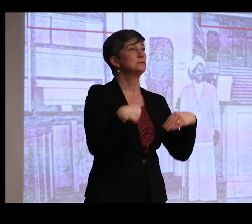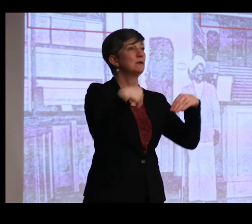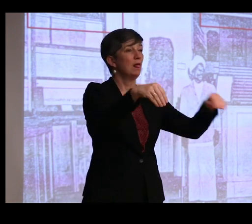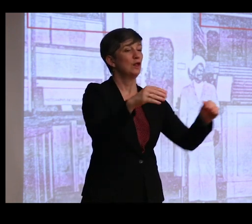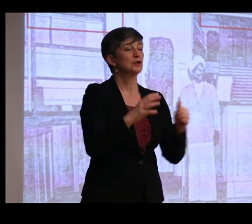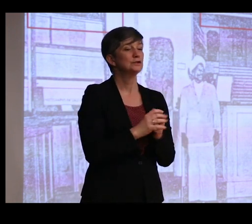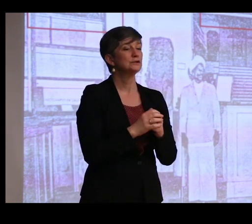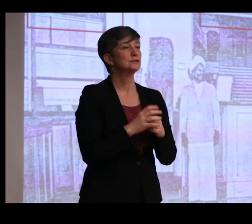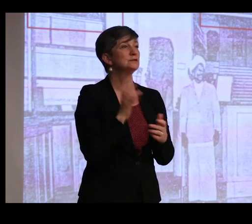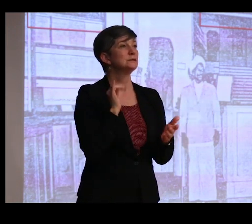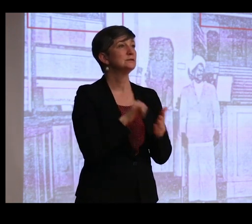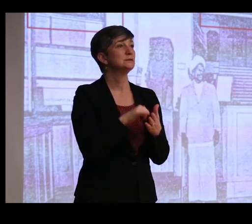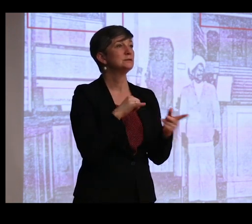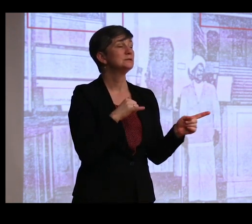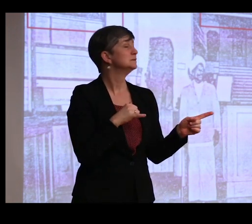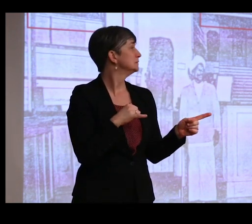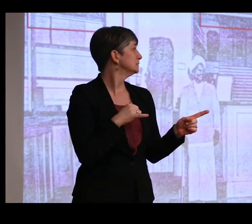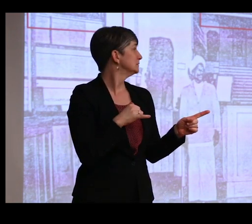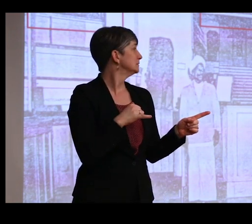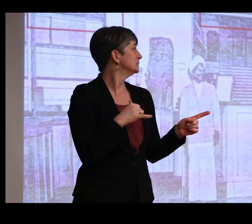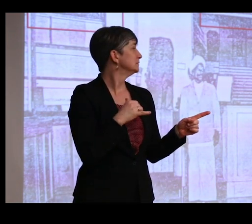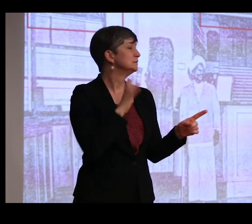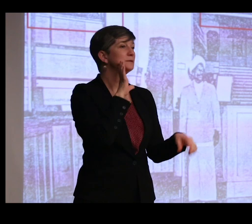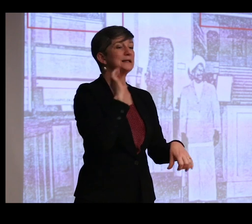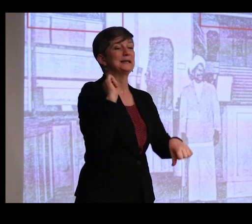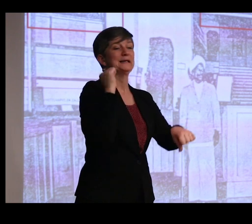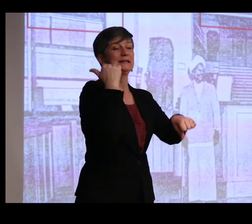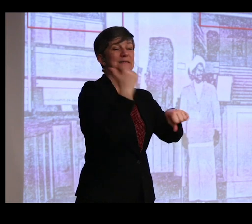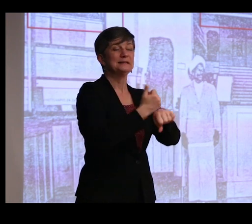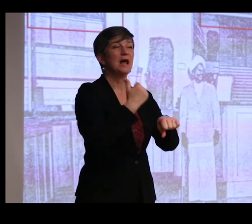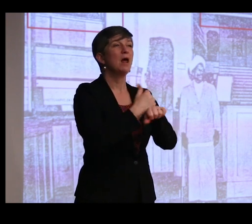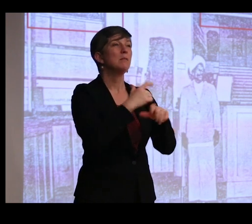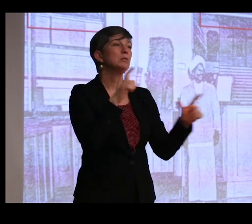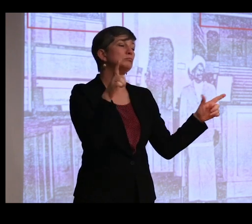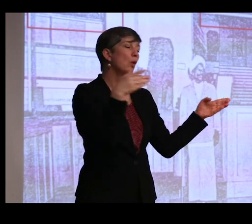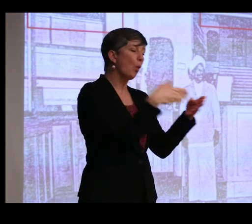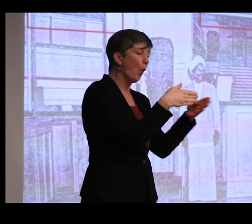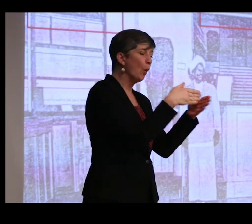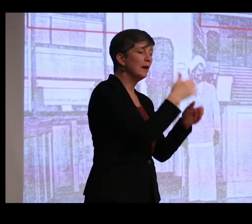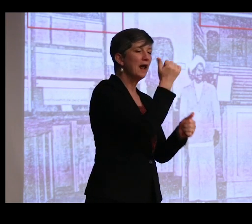Higginbotham and Company to, quote, "set apart a small corner in every one of their railway